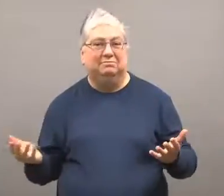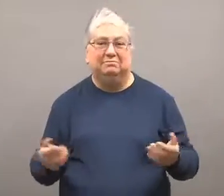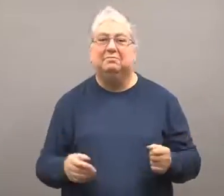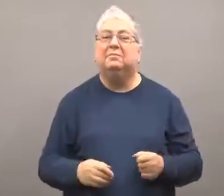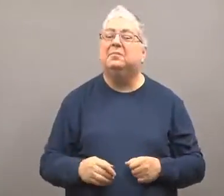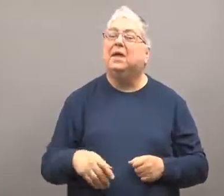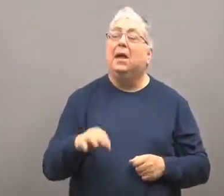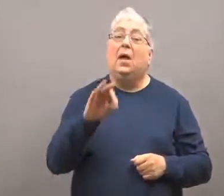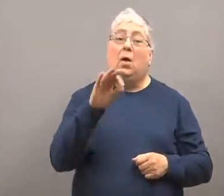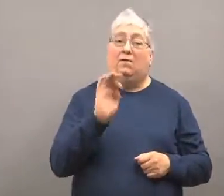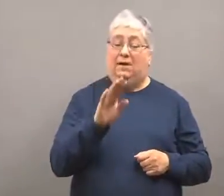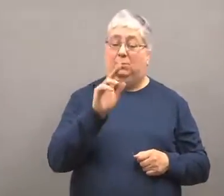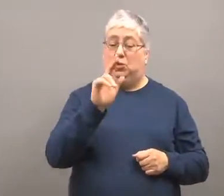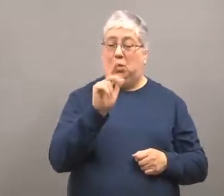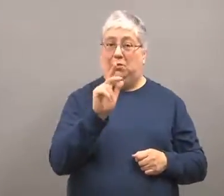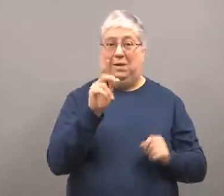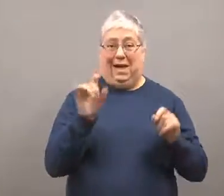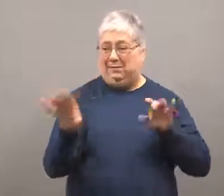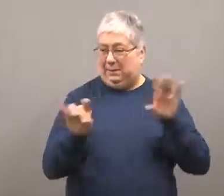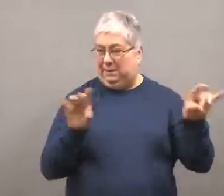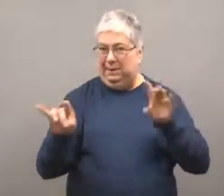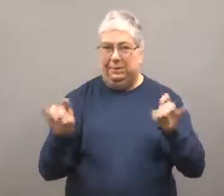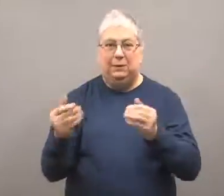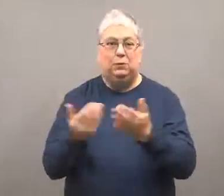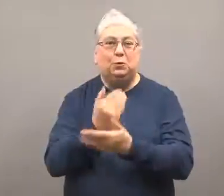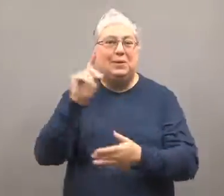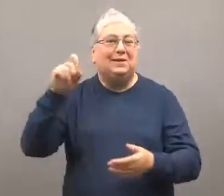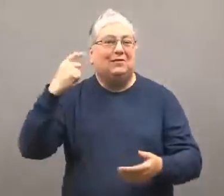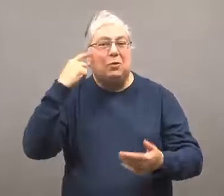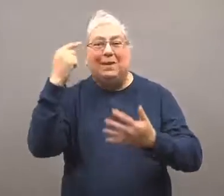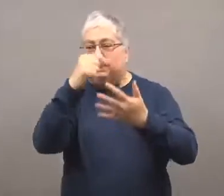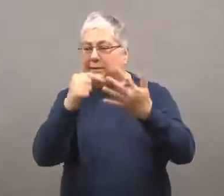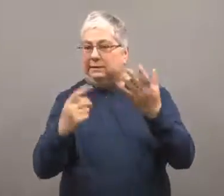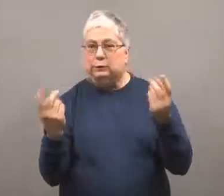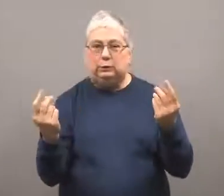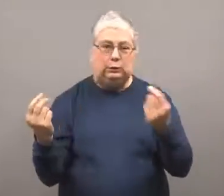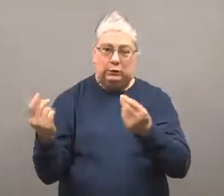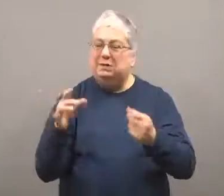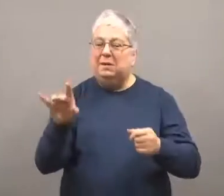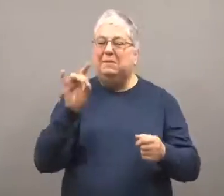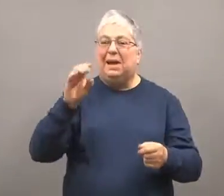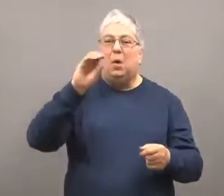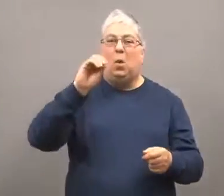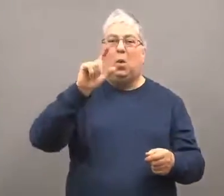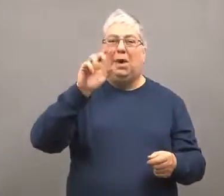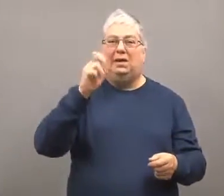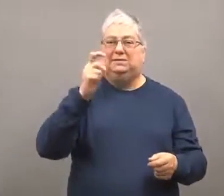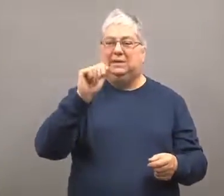New officials were chosen for the government on February 23.